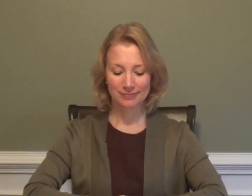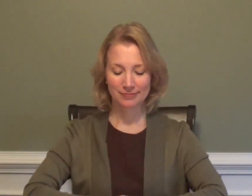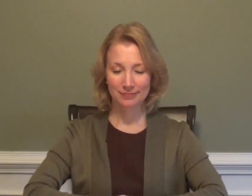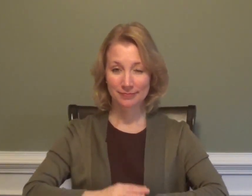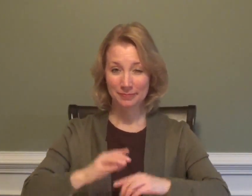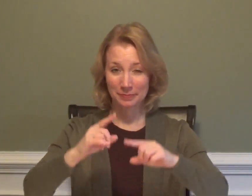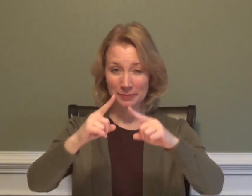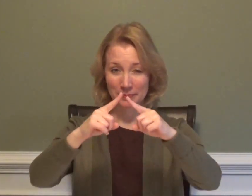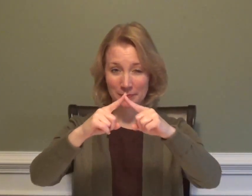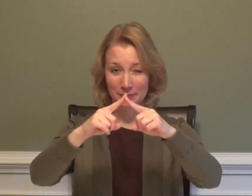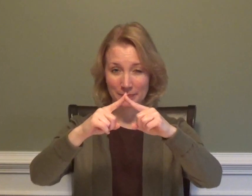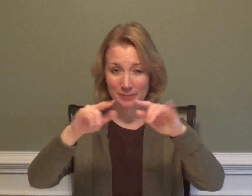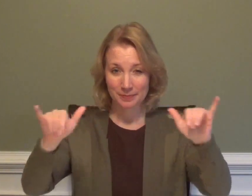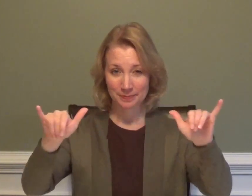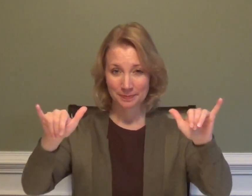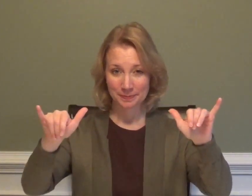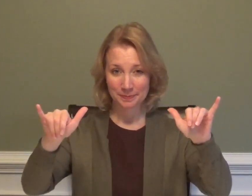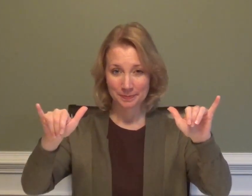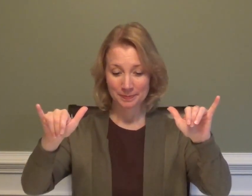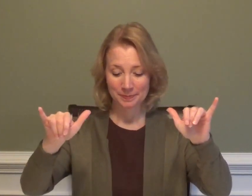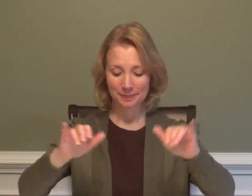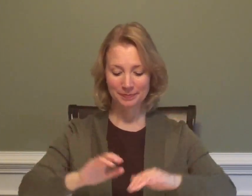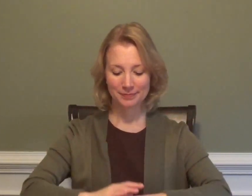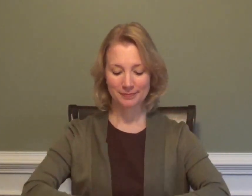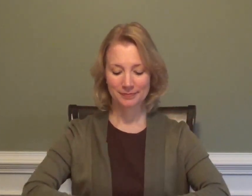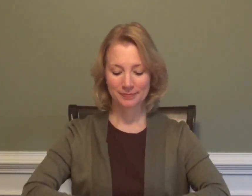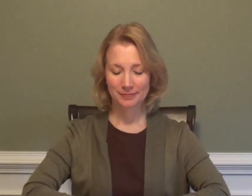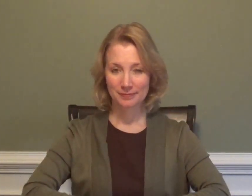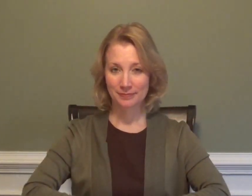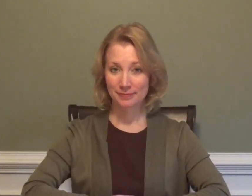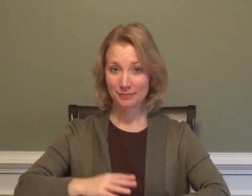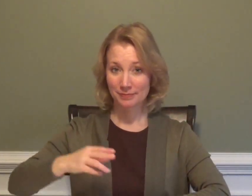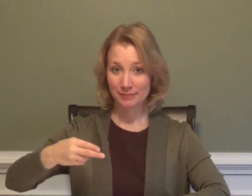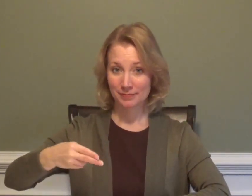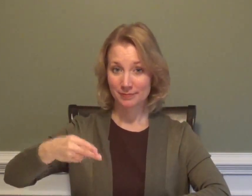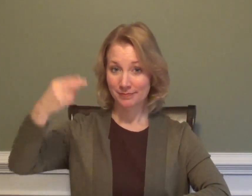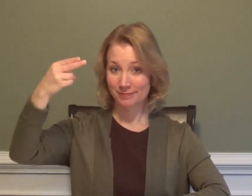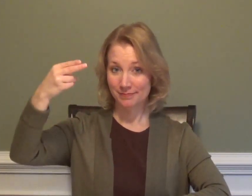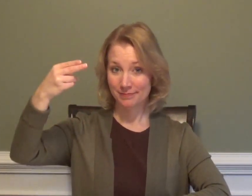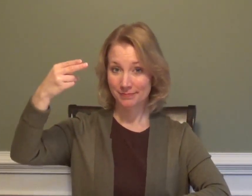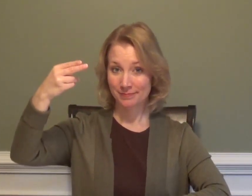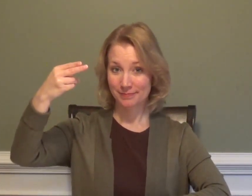at the same time HIGH